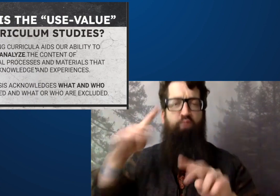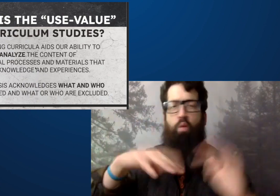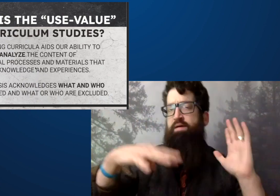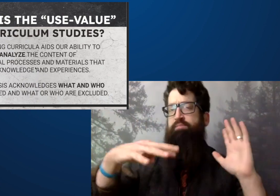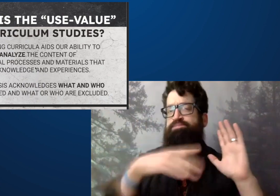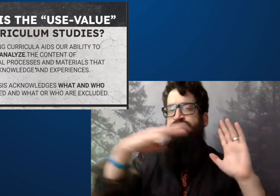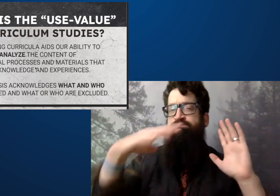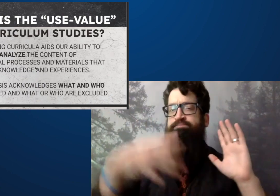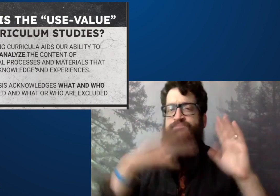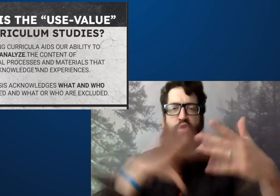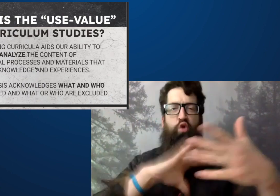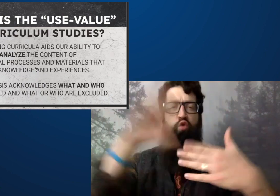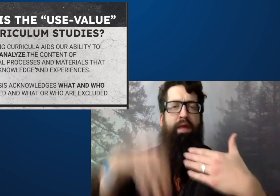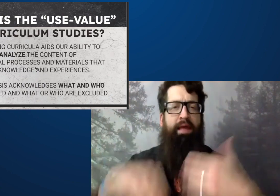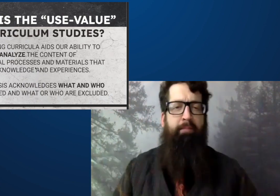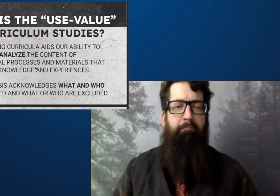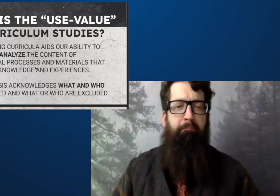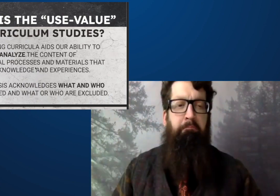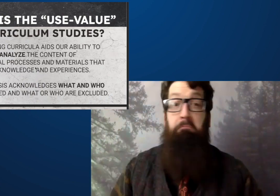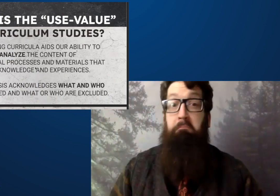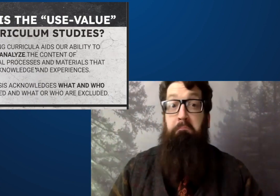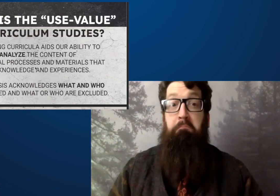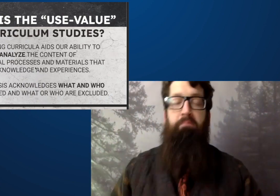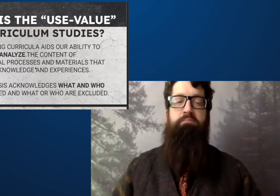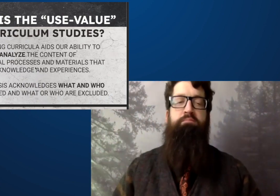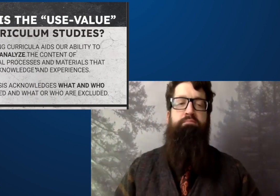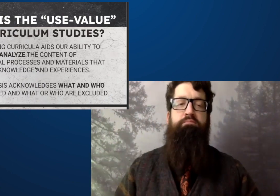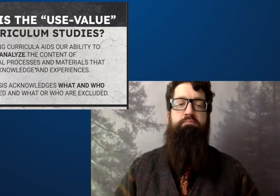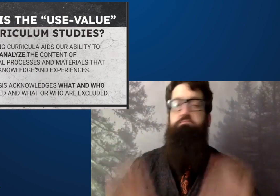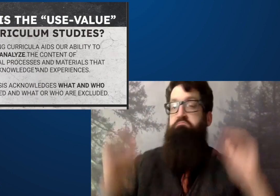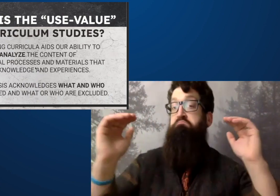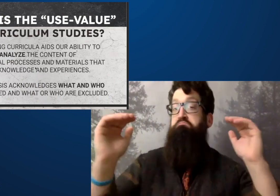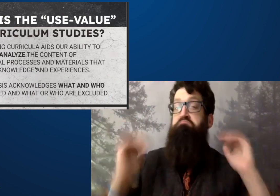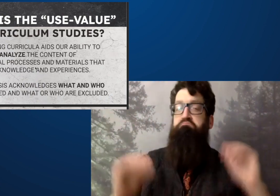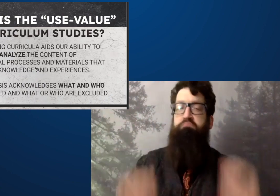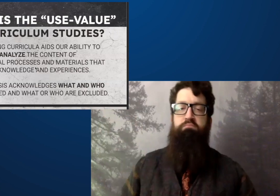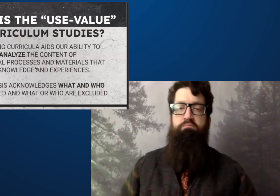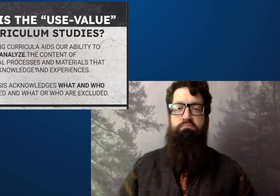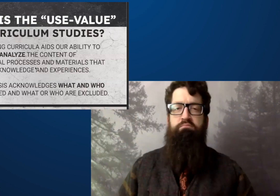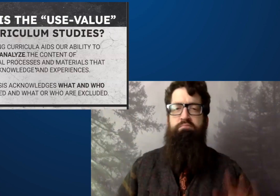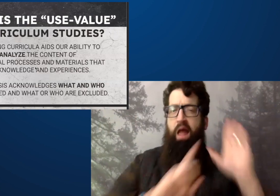What is the value for studying curriculum studies?